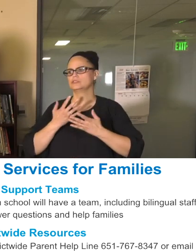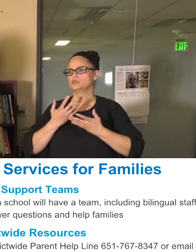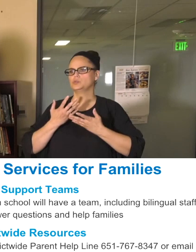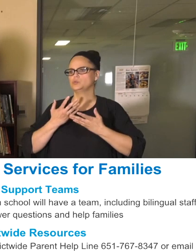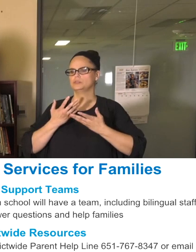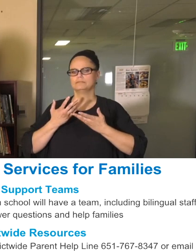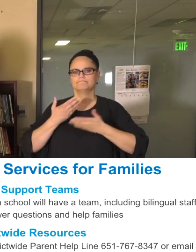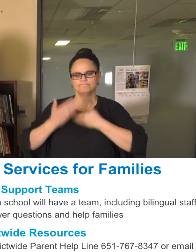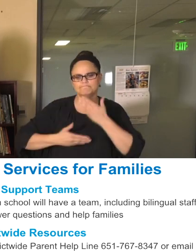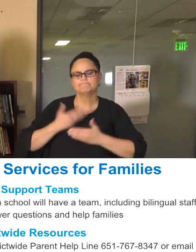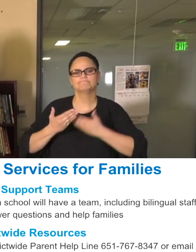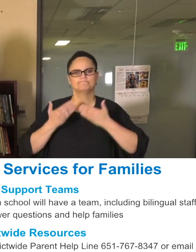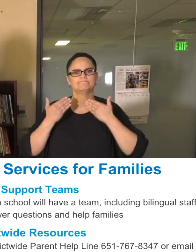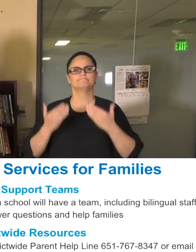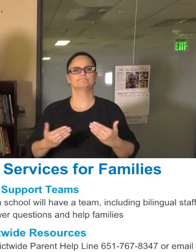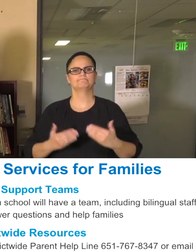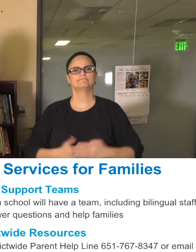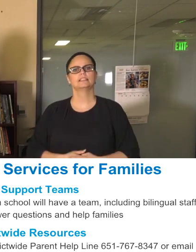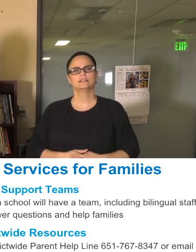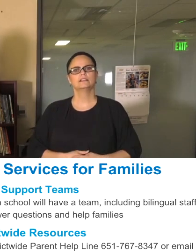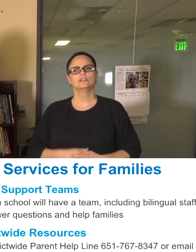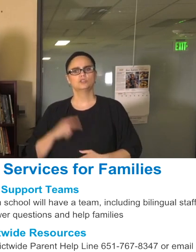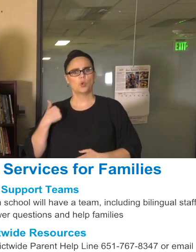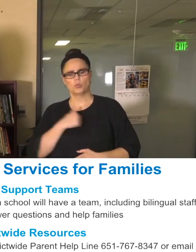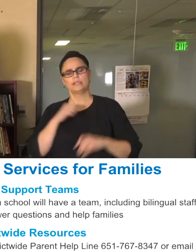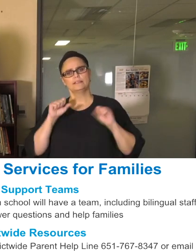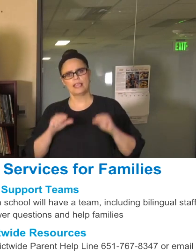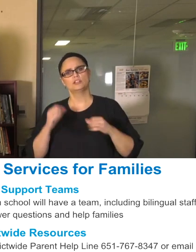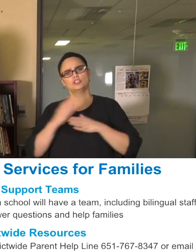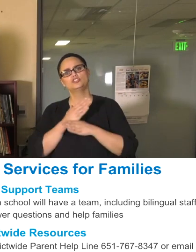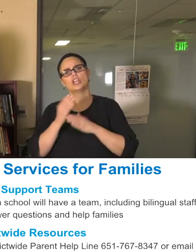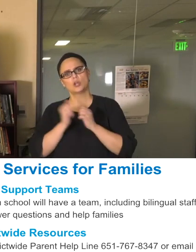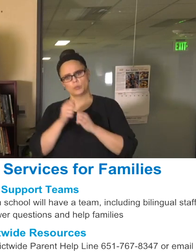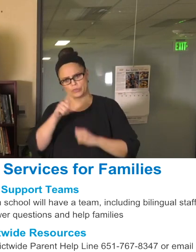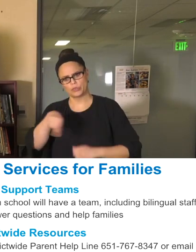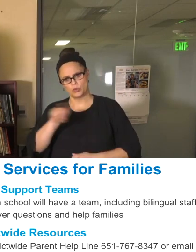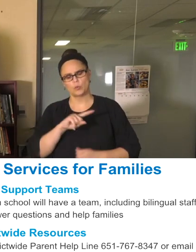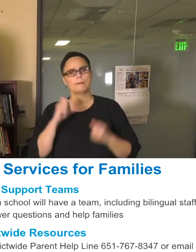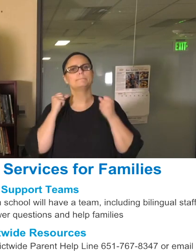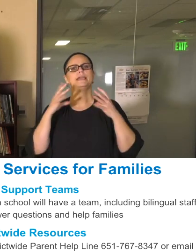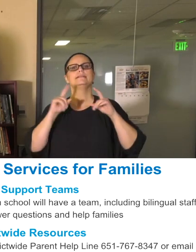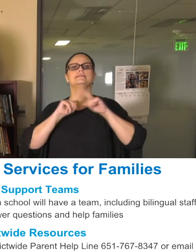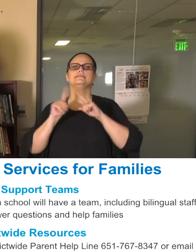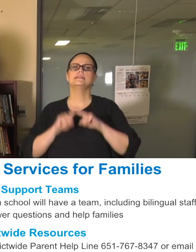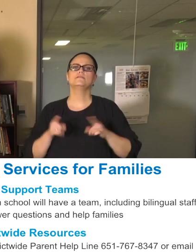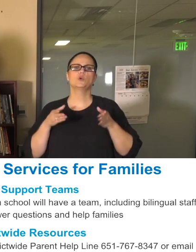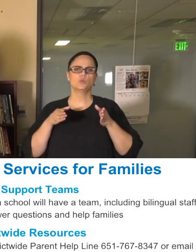as we move forward. So we'll be able to share with you a number of different ways for you to engage with the district